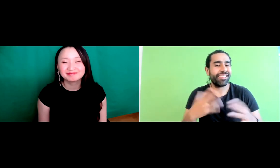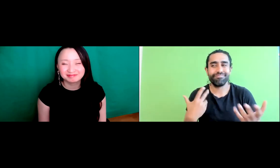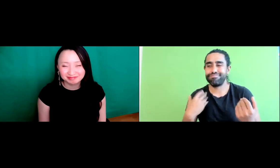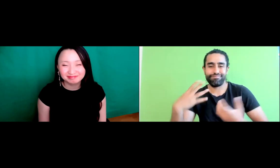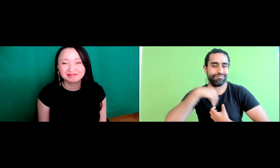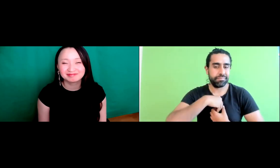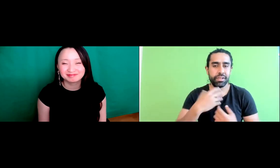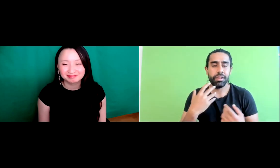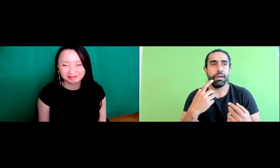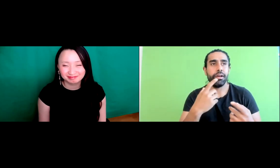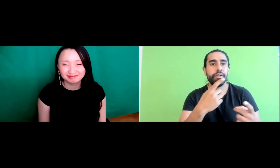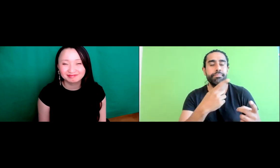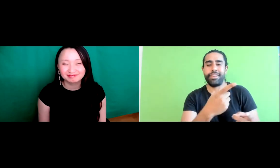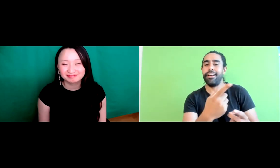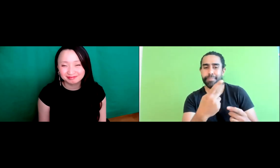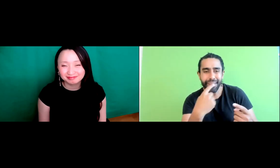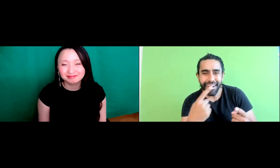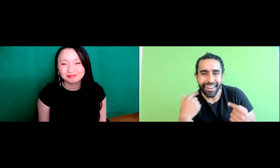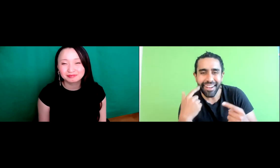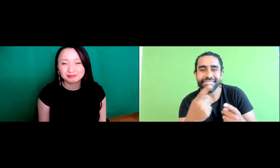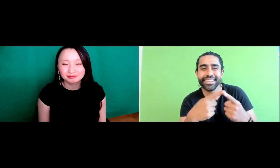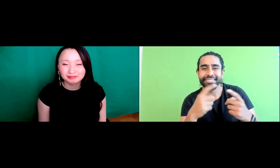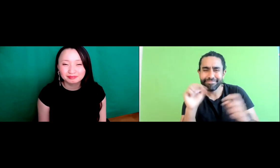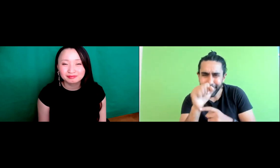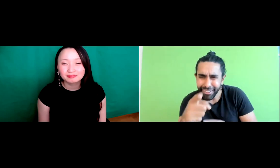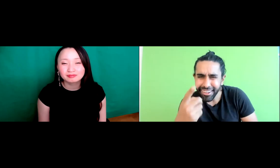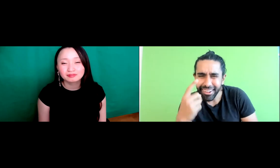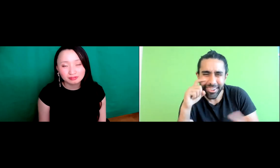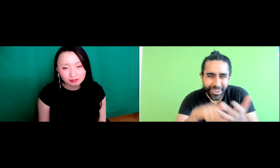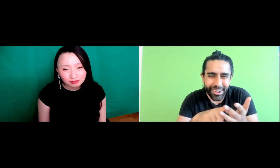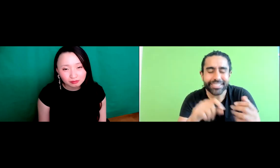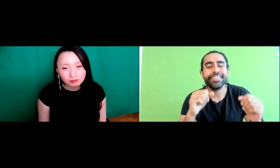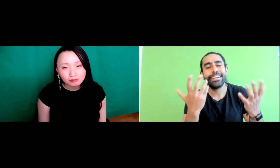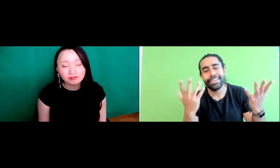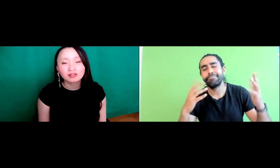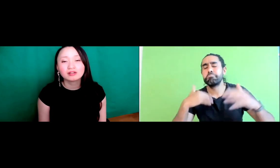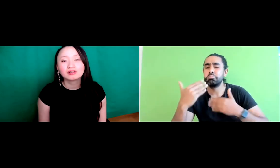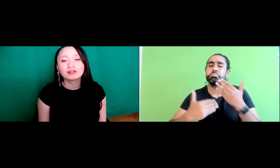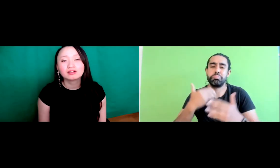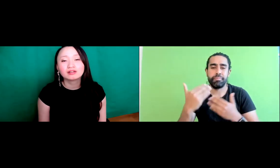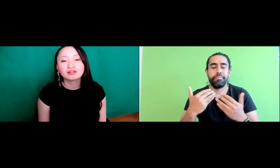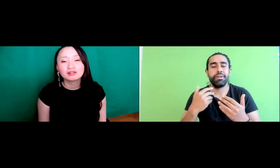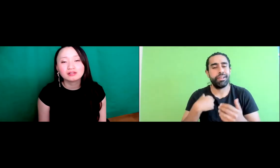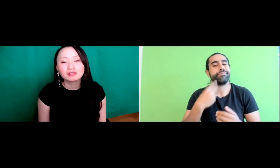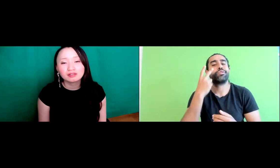I had these natural responses. This body language of how I moved my head